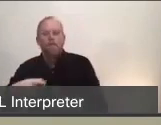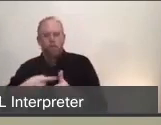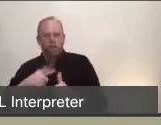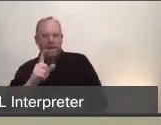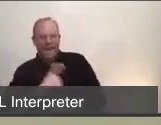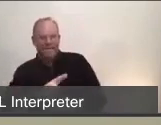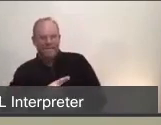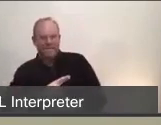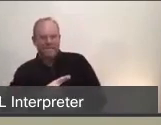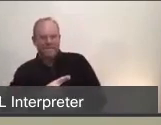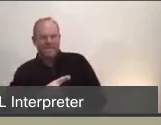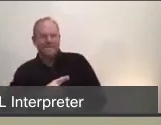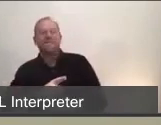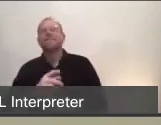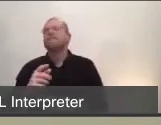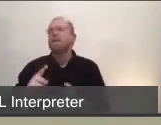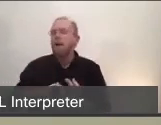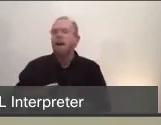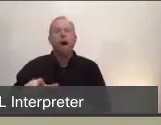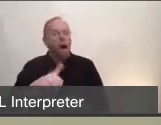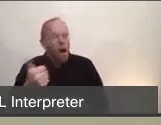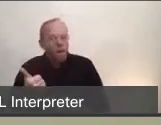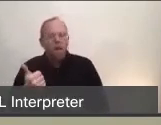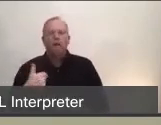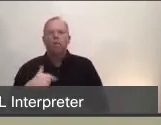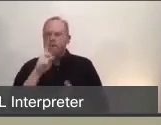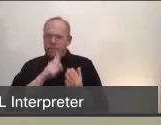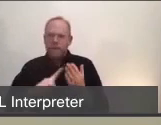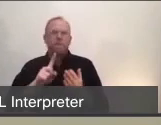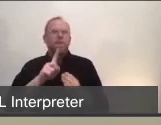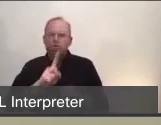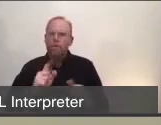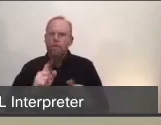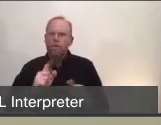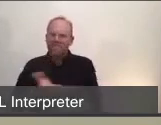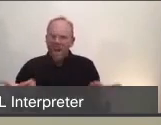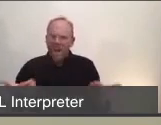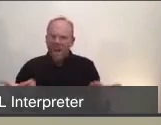personal protective equipment, training for staff who are not healthcare providers.